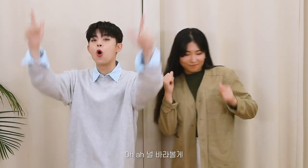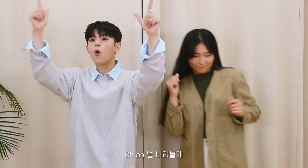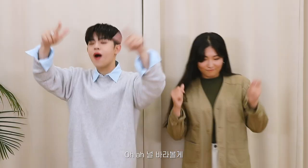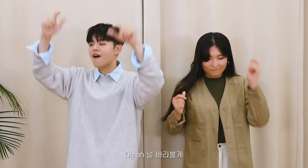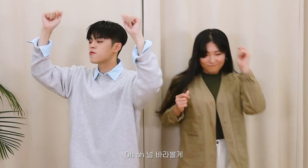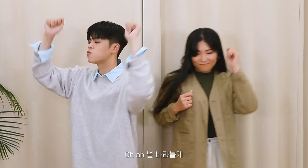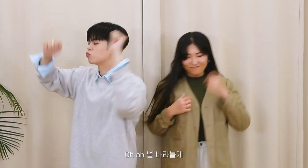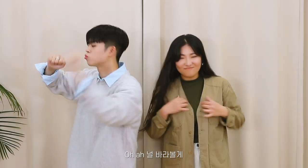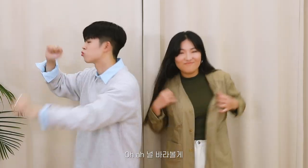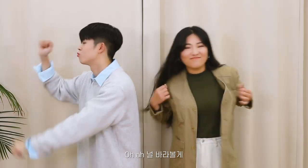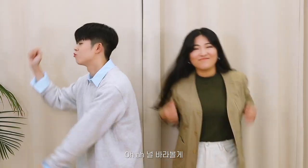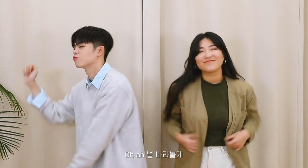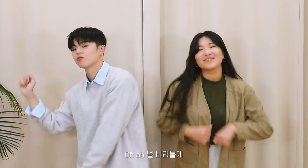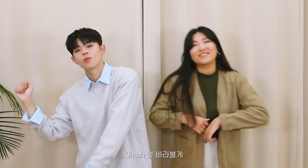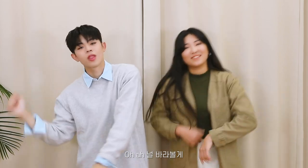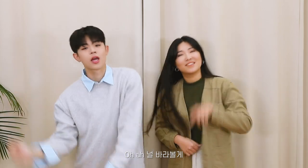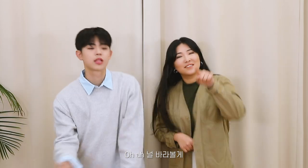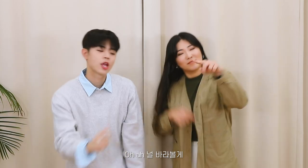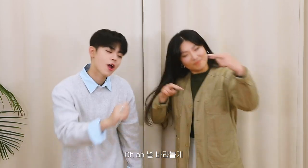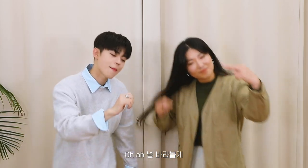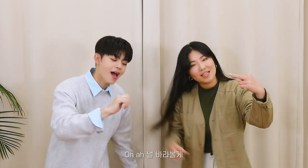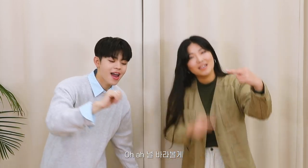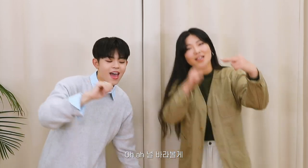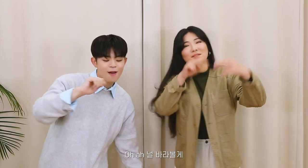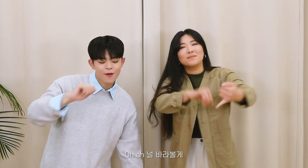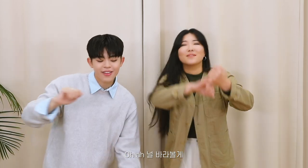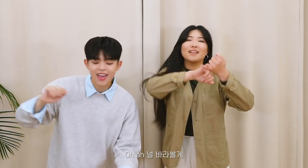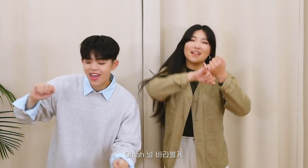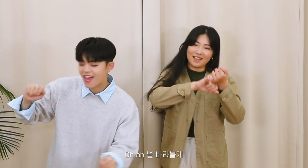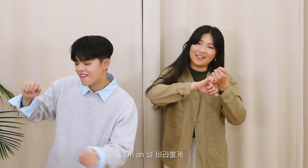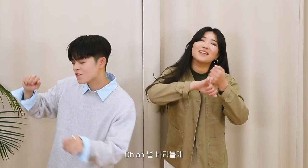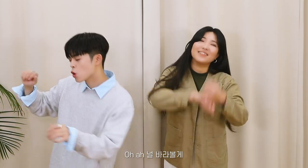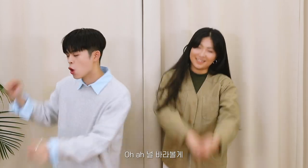Oh ah I'll look at you